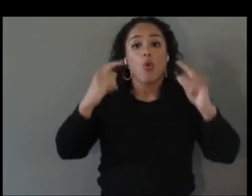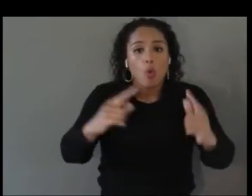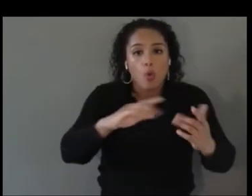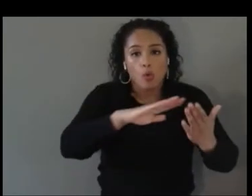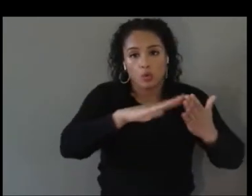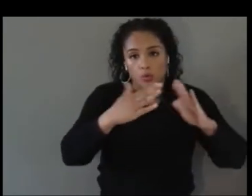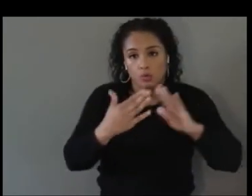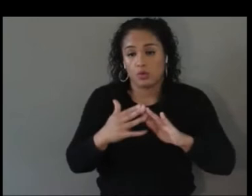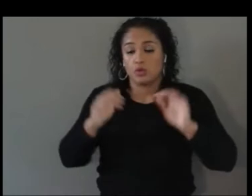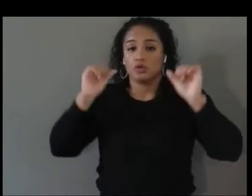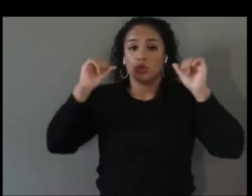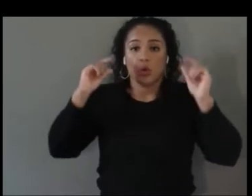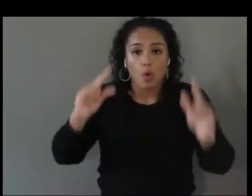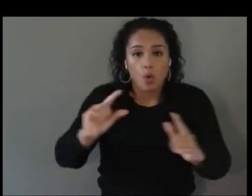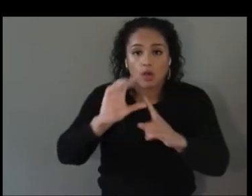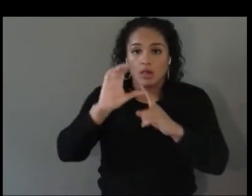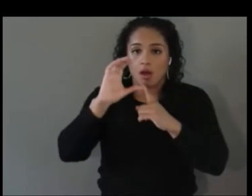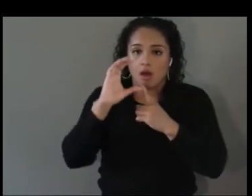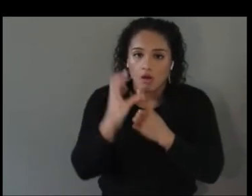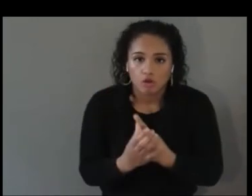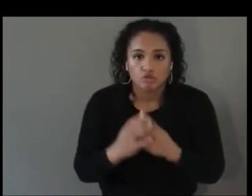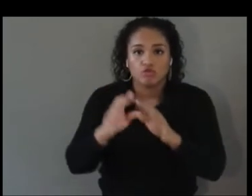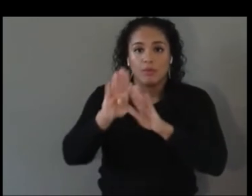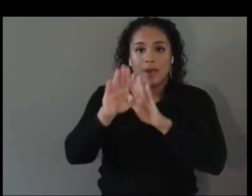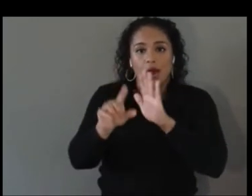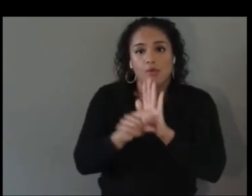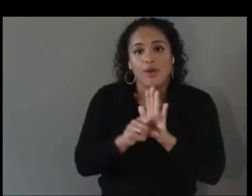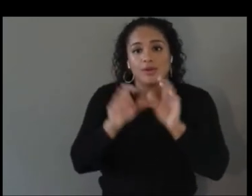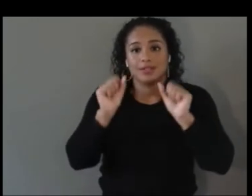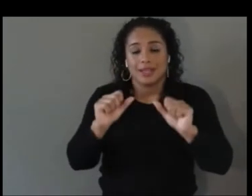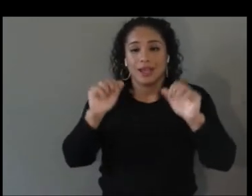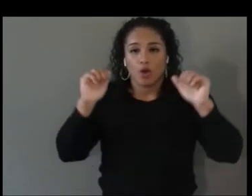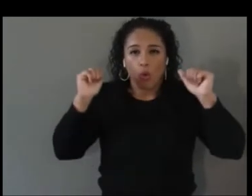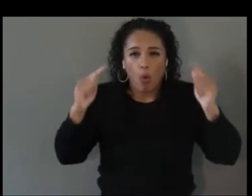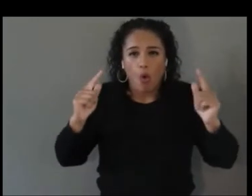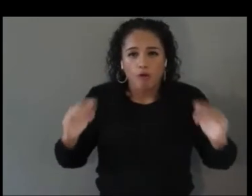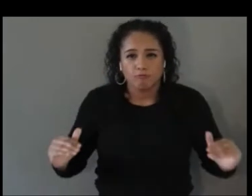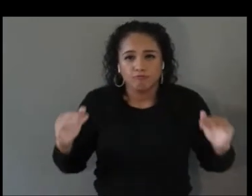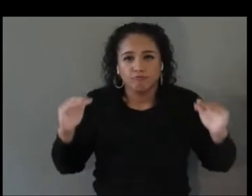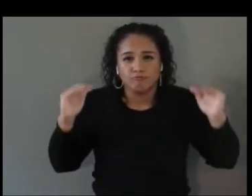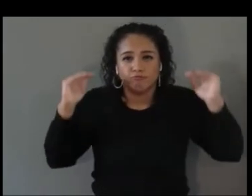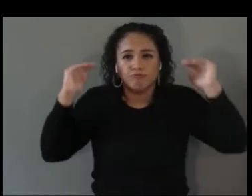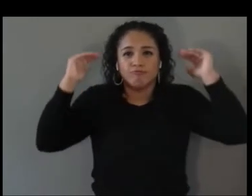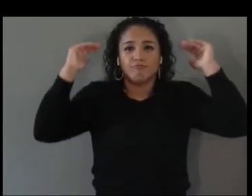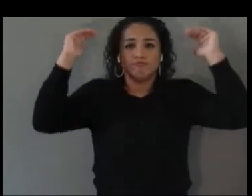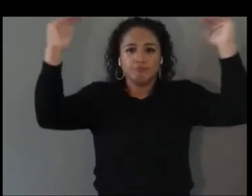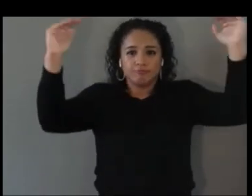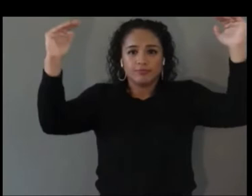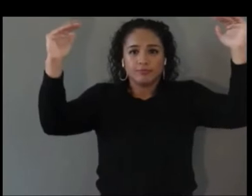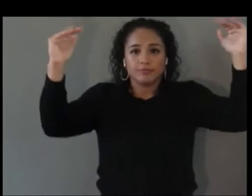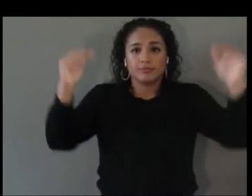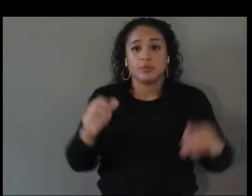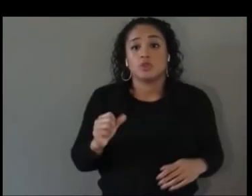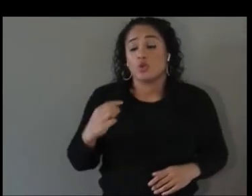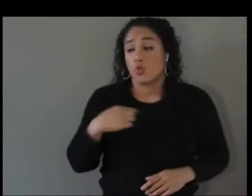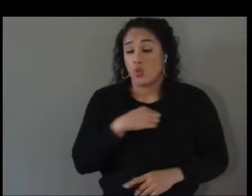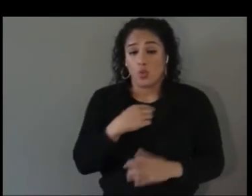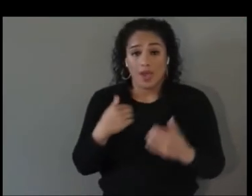all communities lift itself up as a whole and so we have a makeup of folks from Pixar, designers to